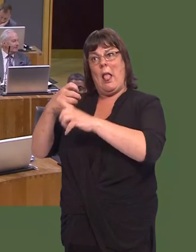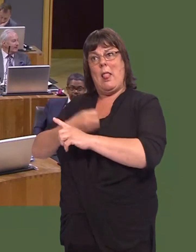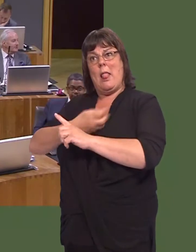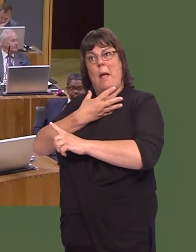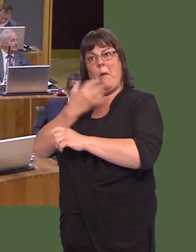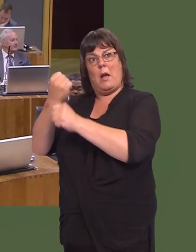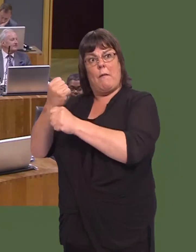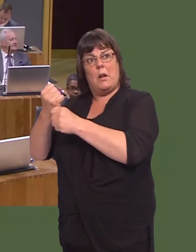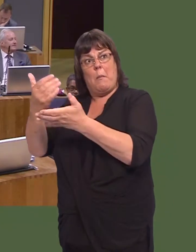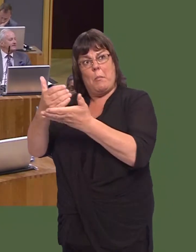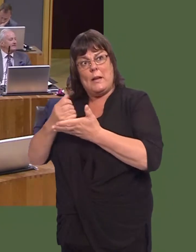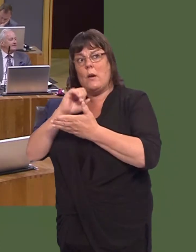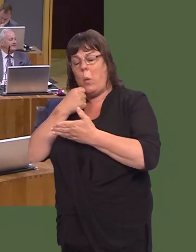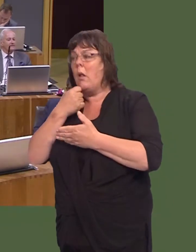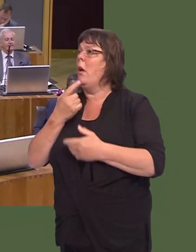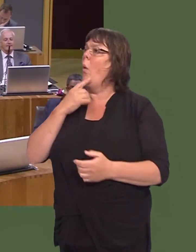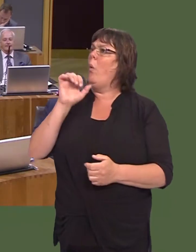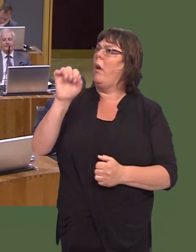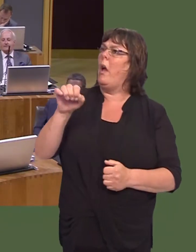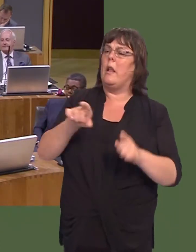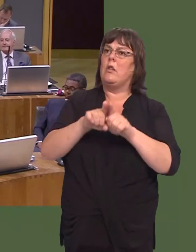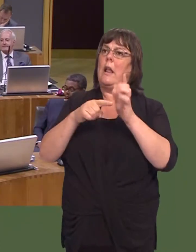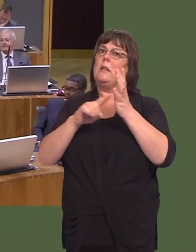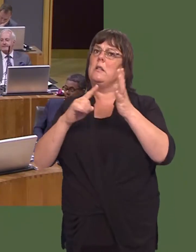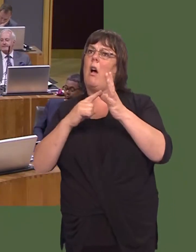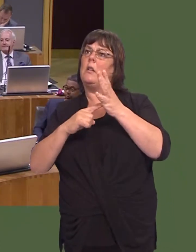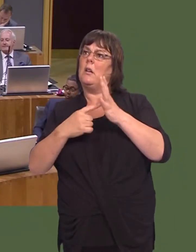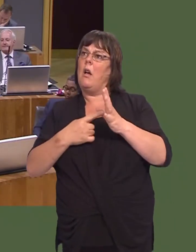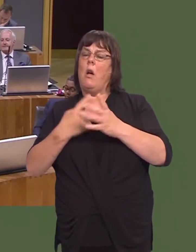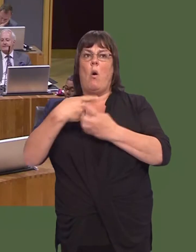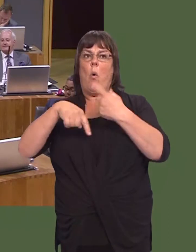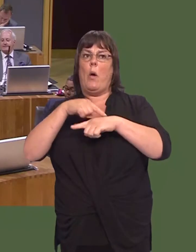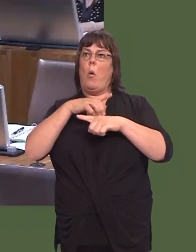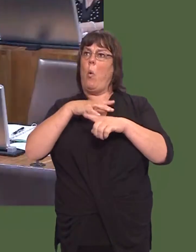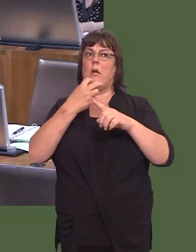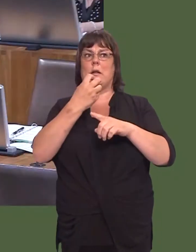We have worked hard with Tataóand, in fairness, Tata have listenedóto ensure a sustainable